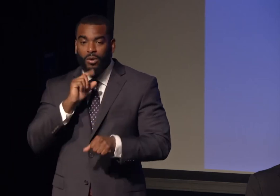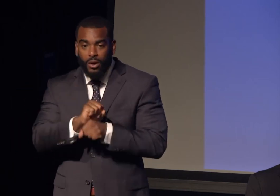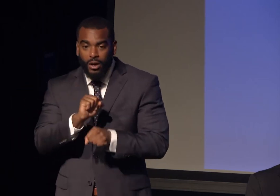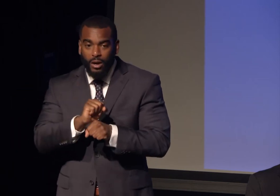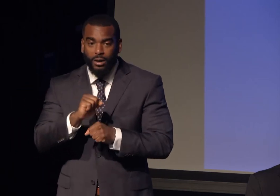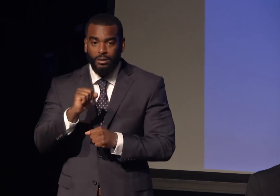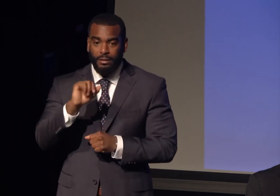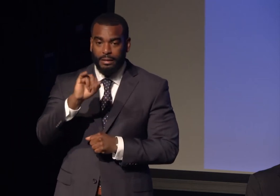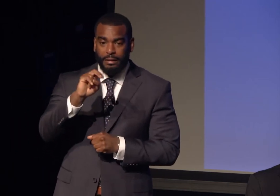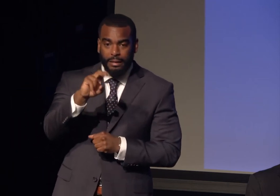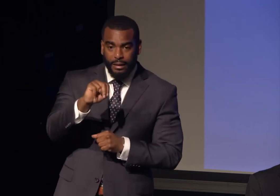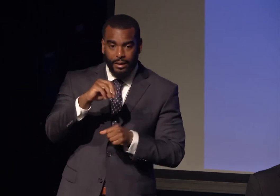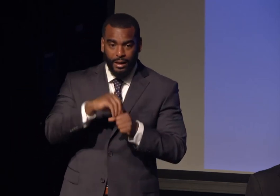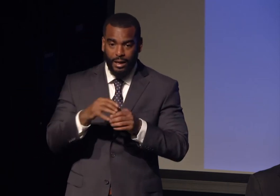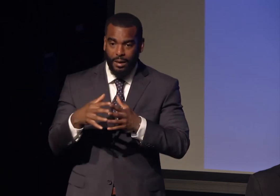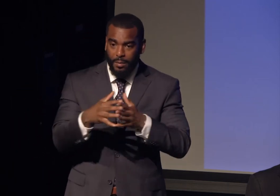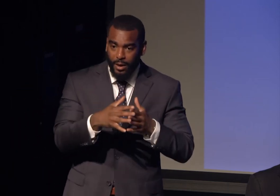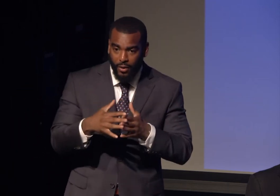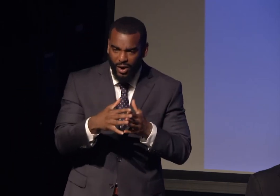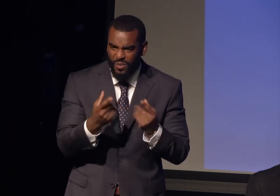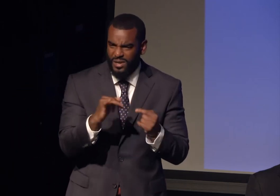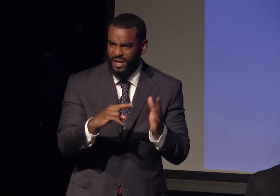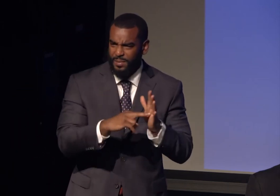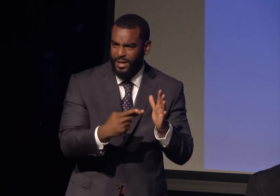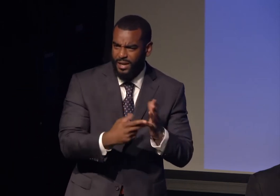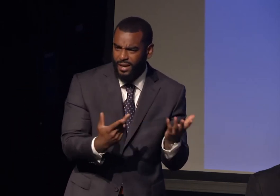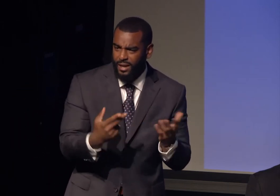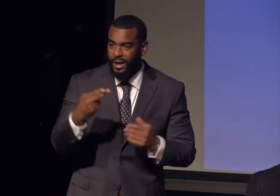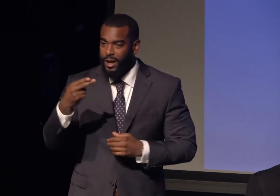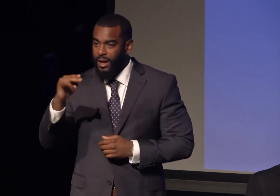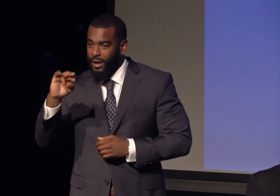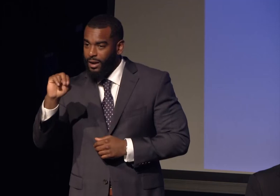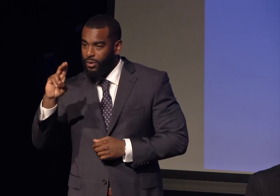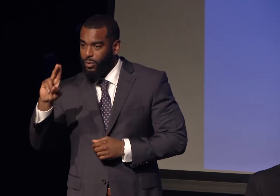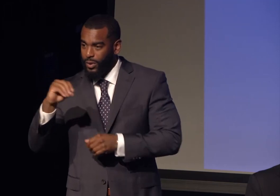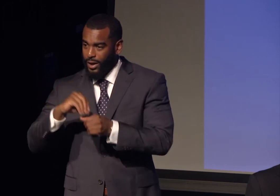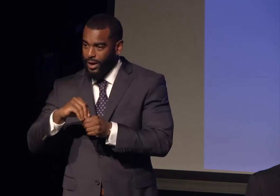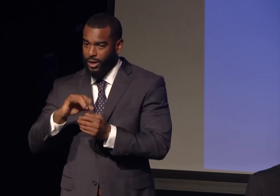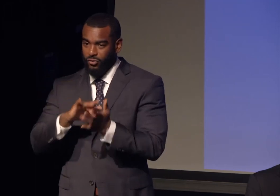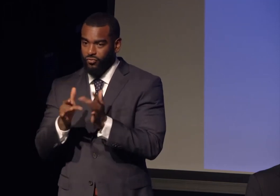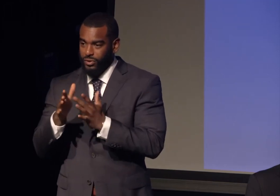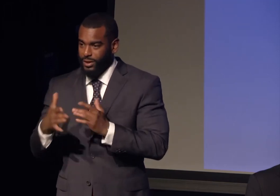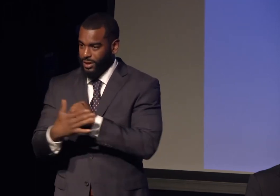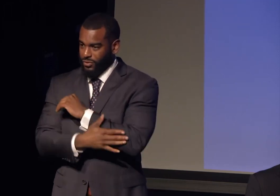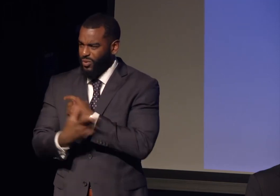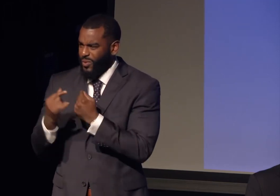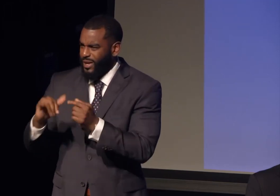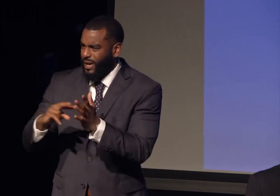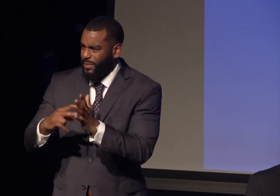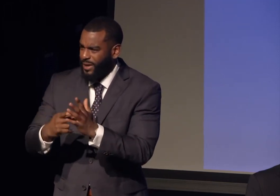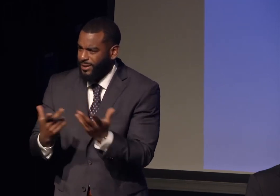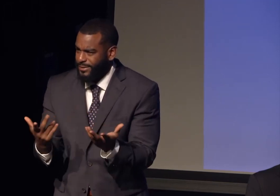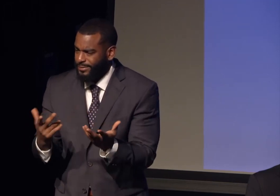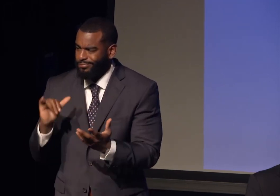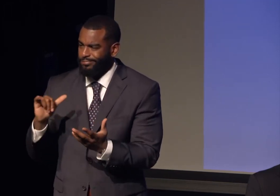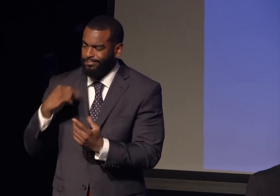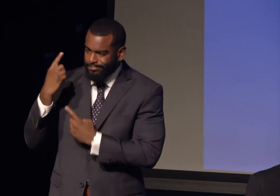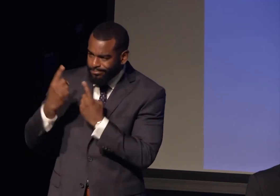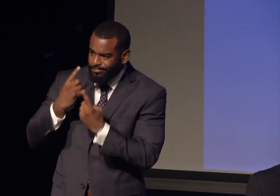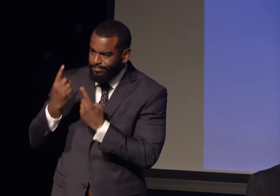in a predominantly Christian country. The person who really helped me think about this was my grandfather who I lived with.